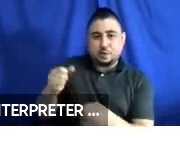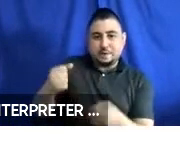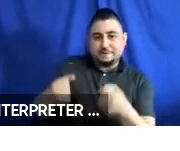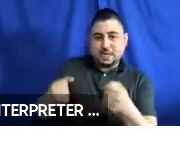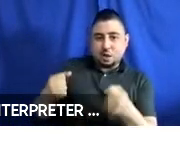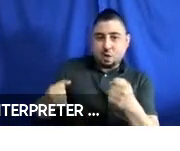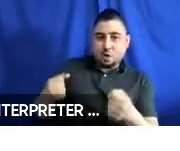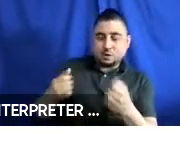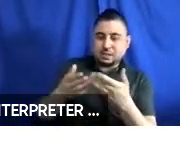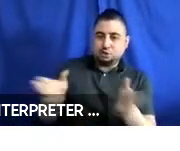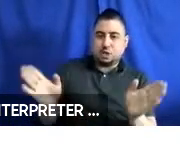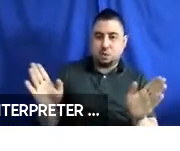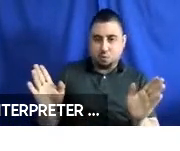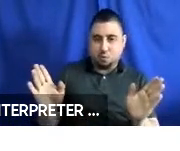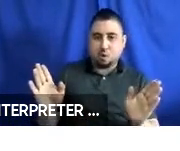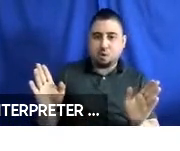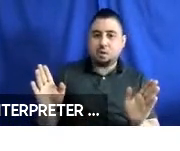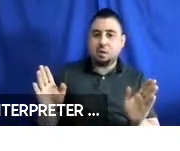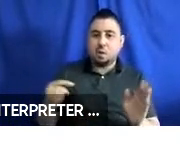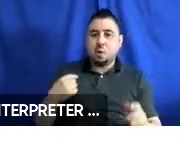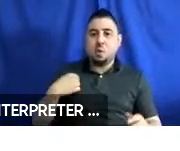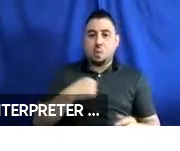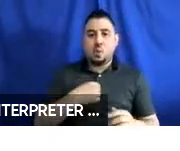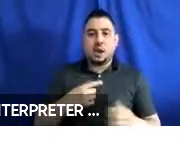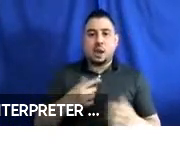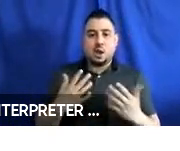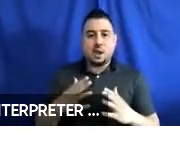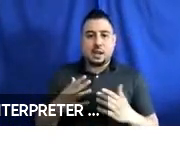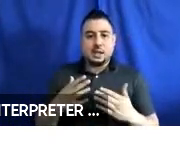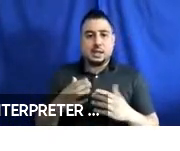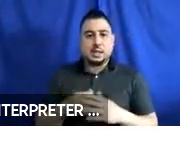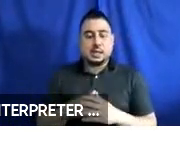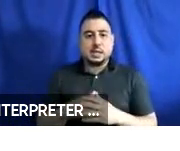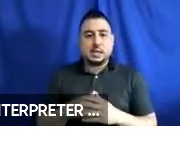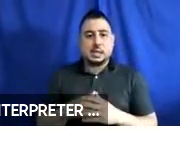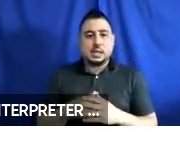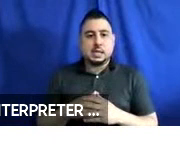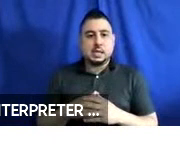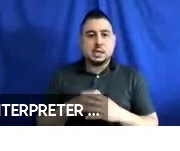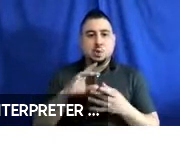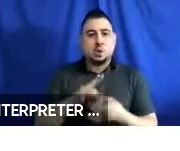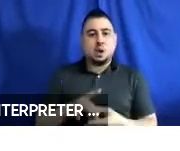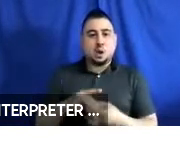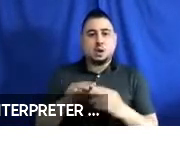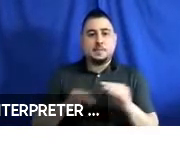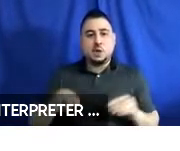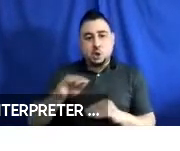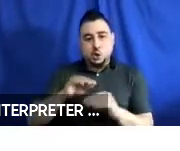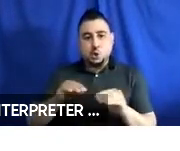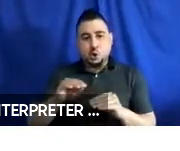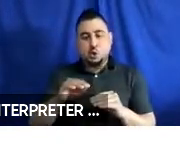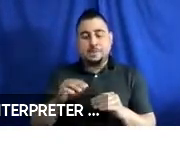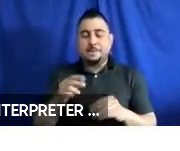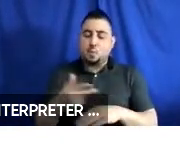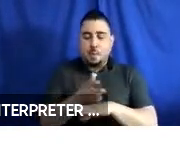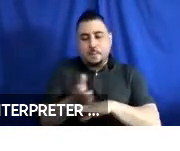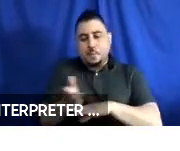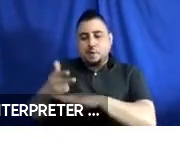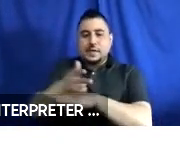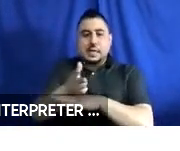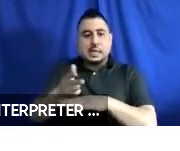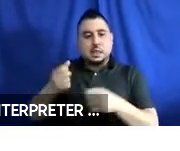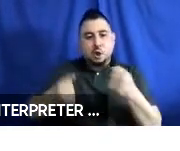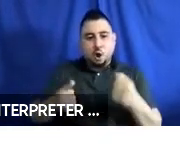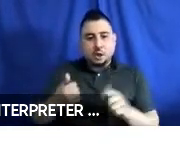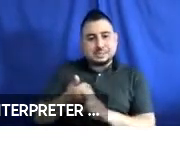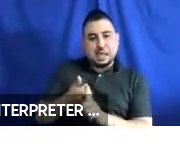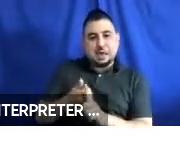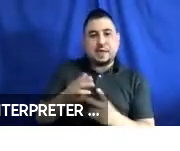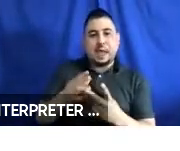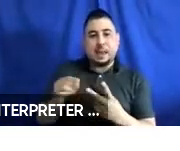in general regarding entering, regarding maneuvering in the vehicle and being able to be secured